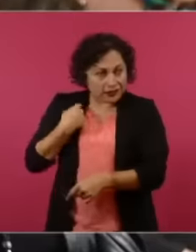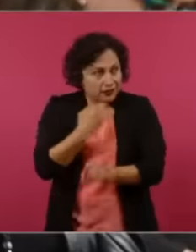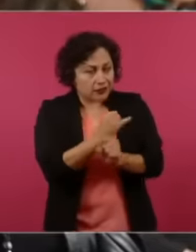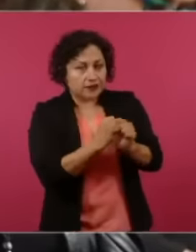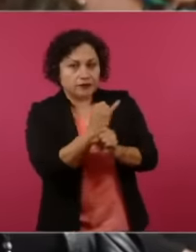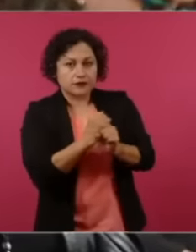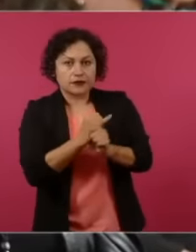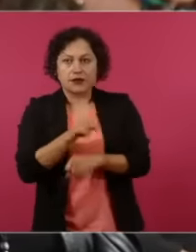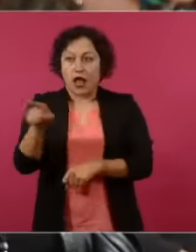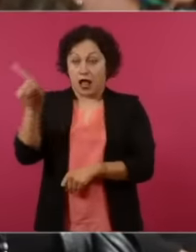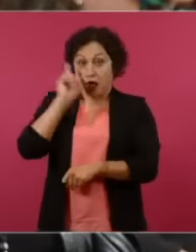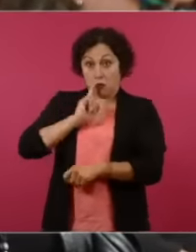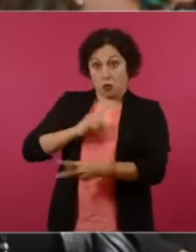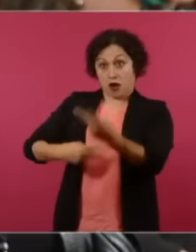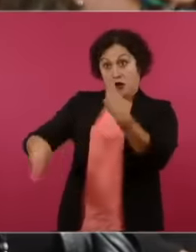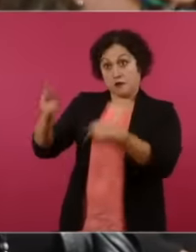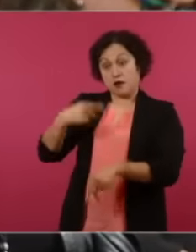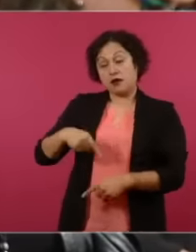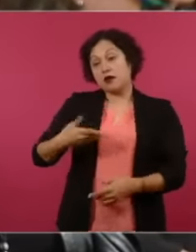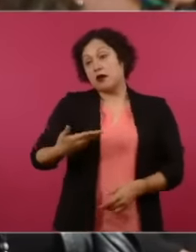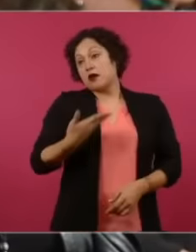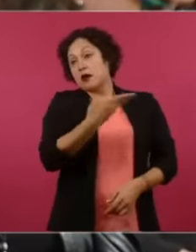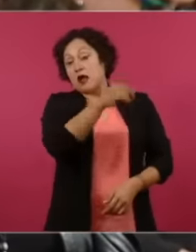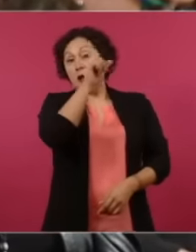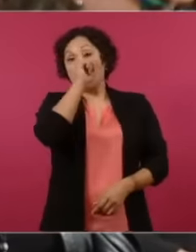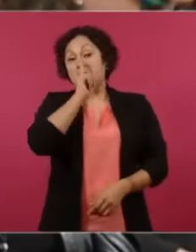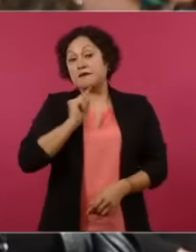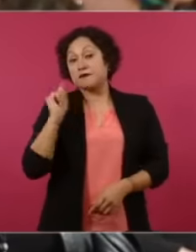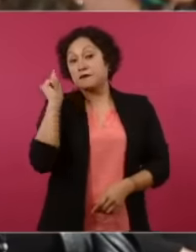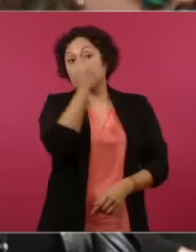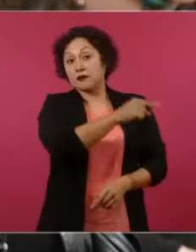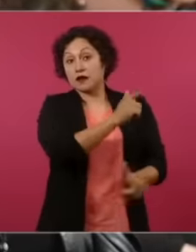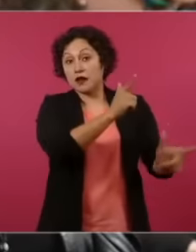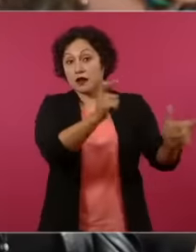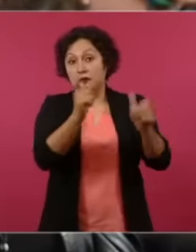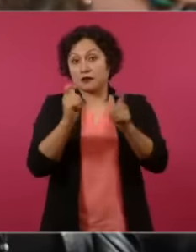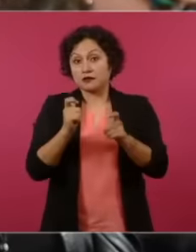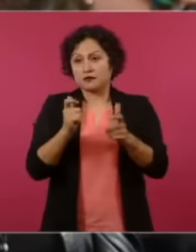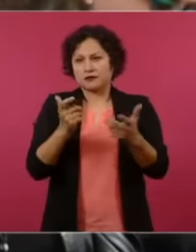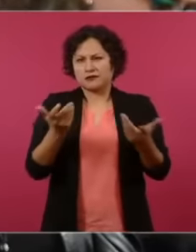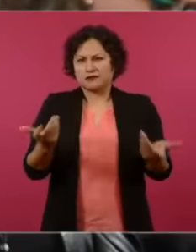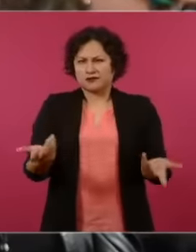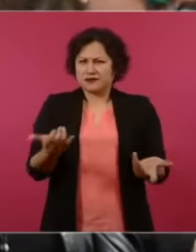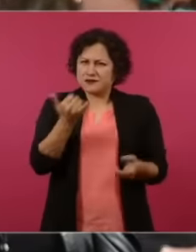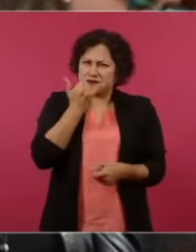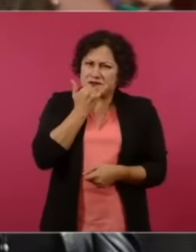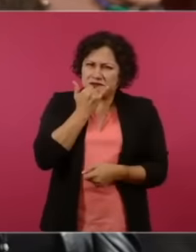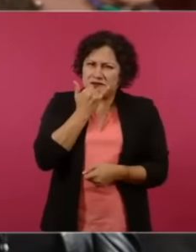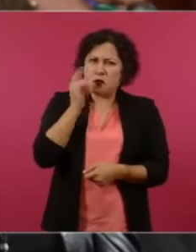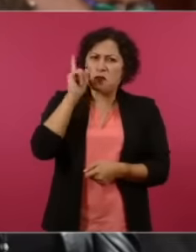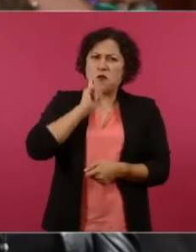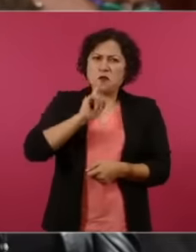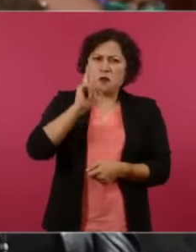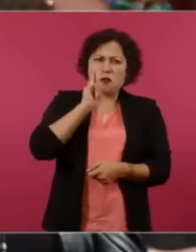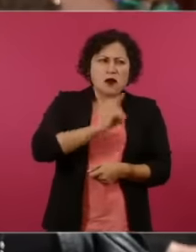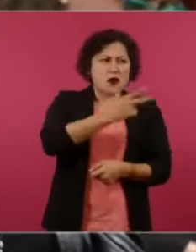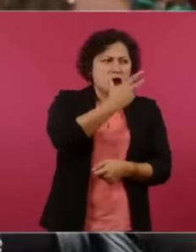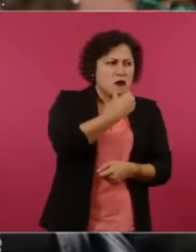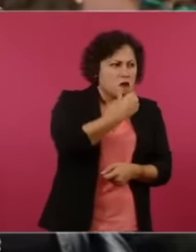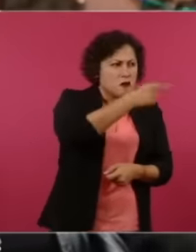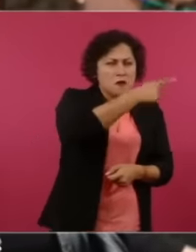said. It is a lie that there was a shooting in such a part when saying it Here I am now later